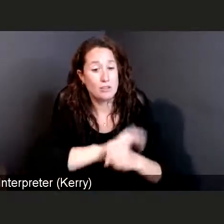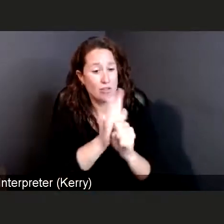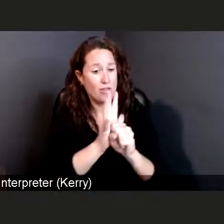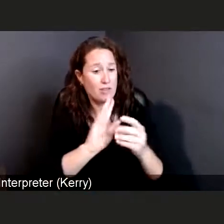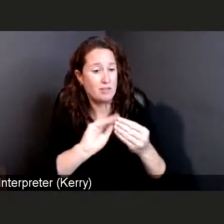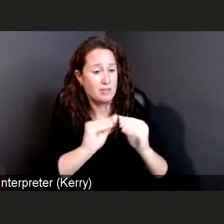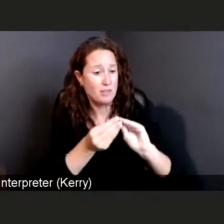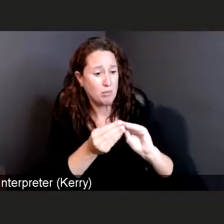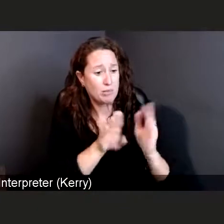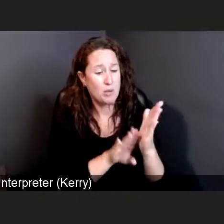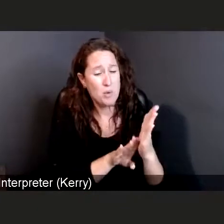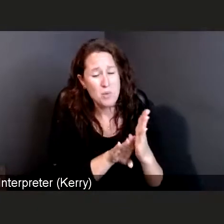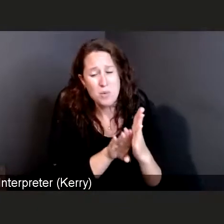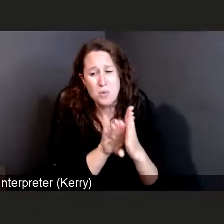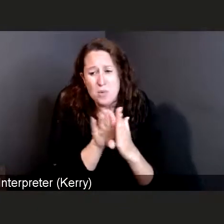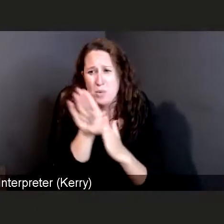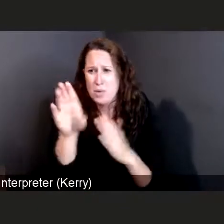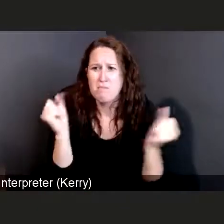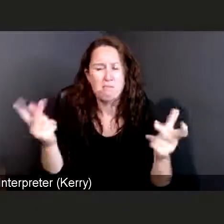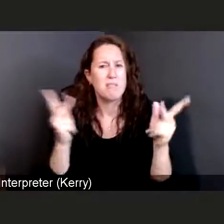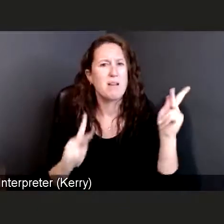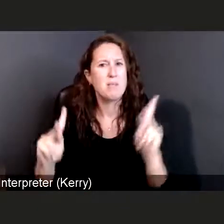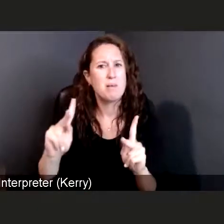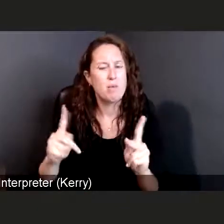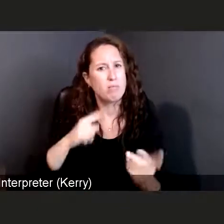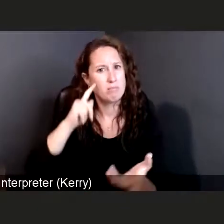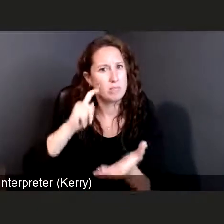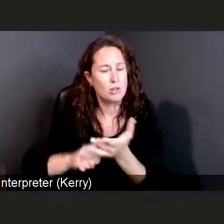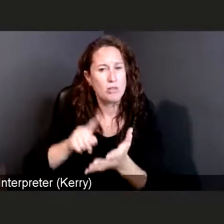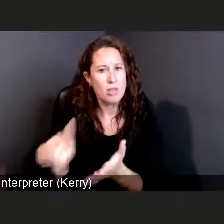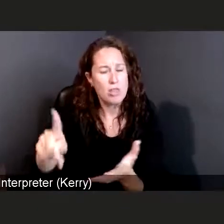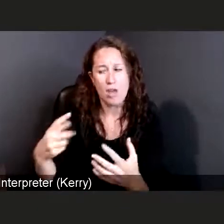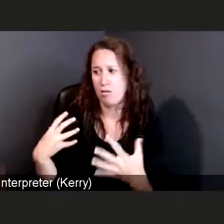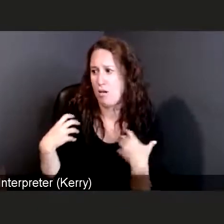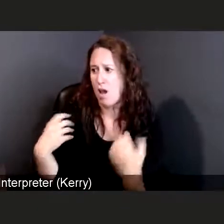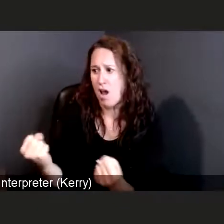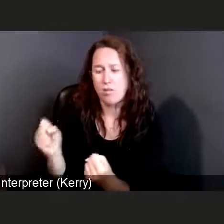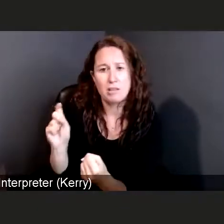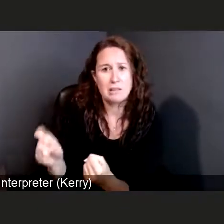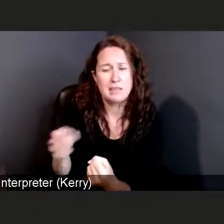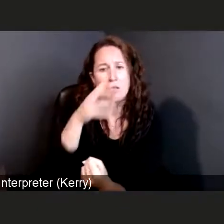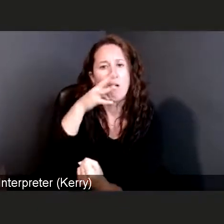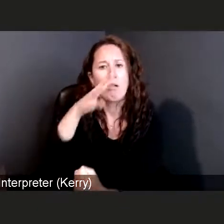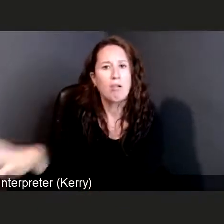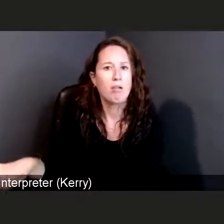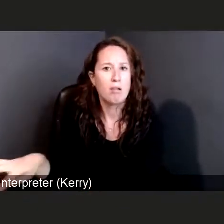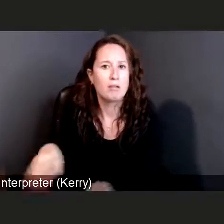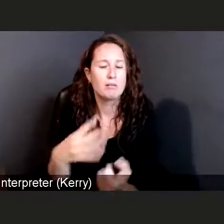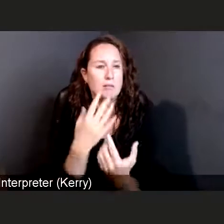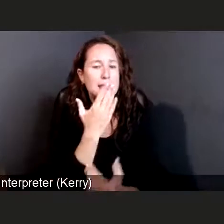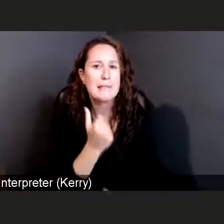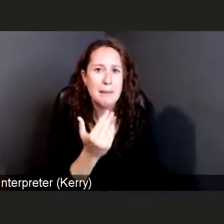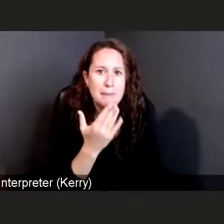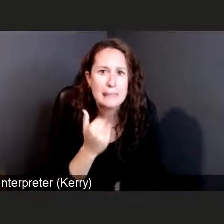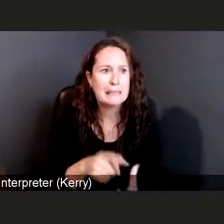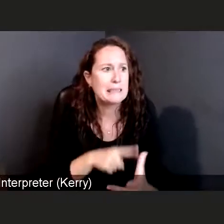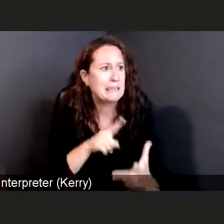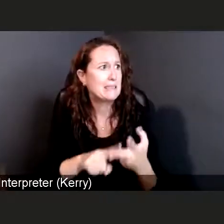who had ignored their health care needs. Maybe they had not worried about their diabetes, or the congestive heart failure, or their COPD,